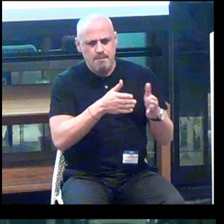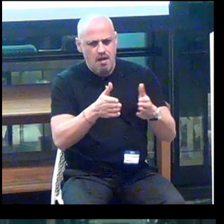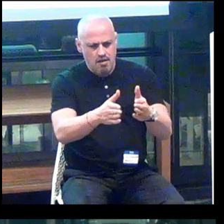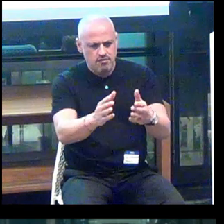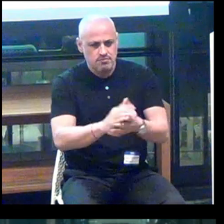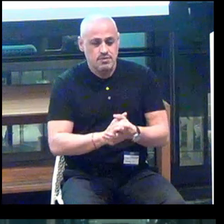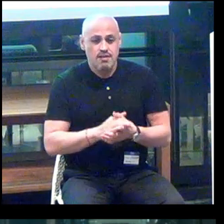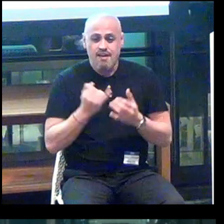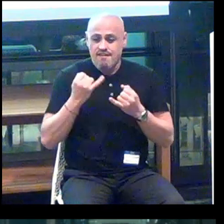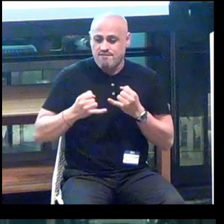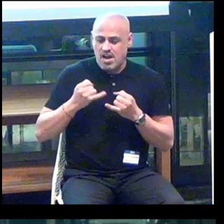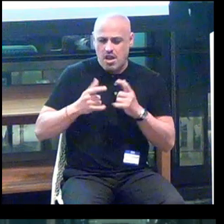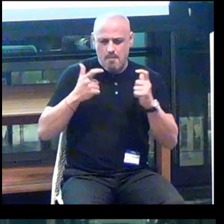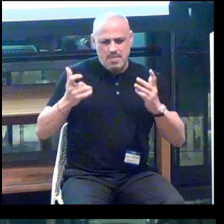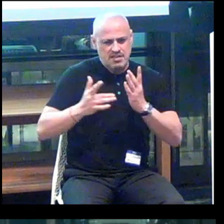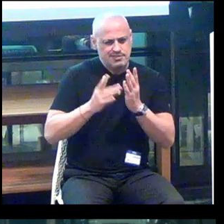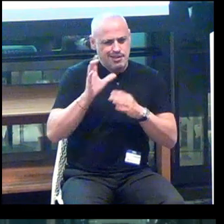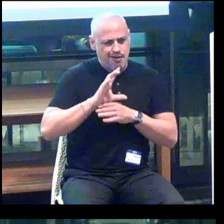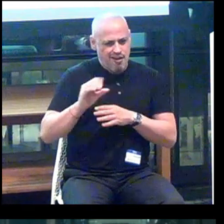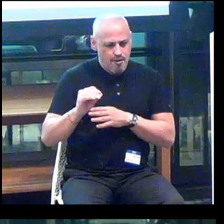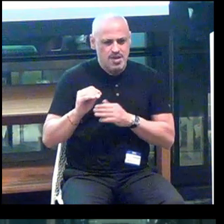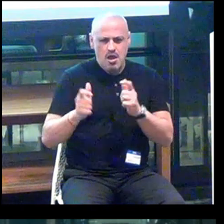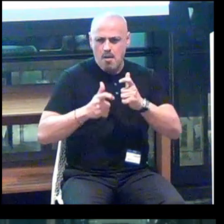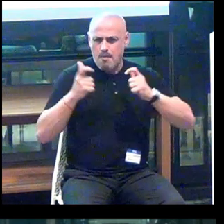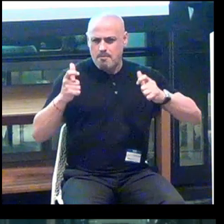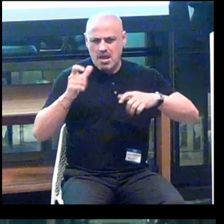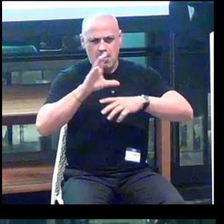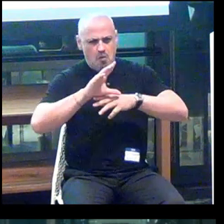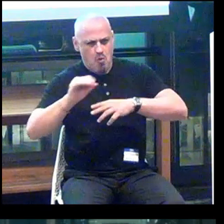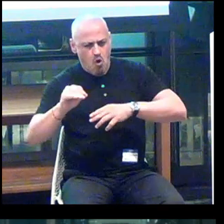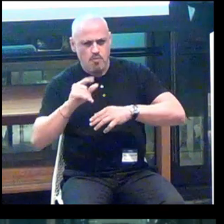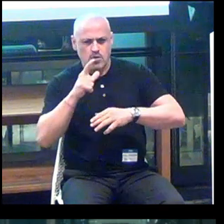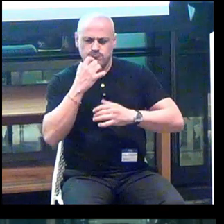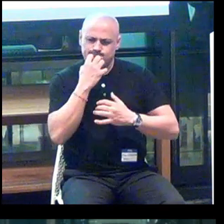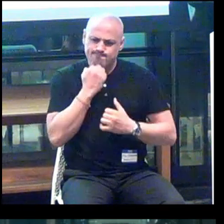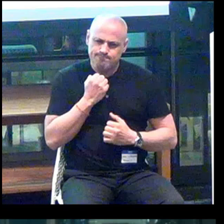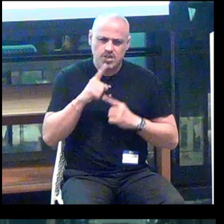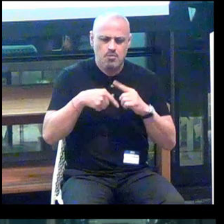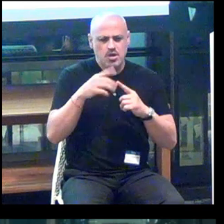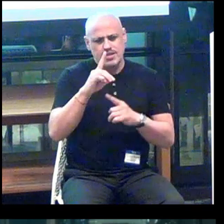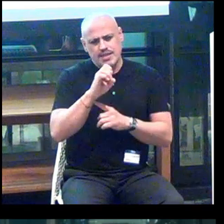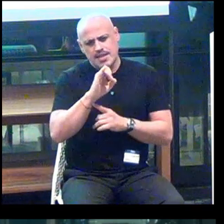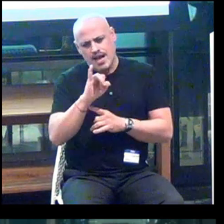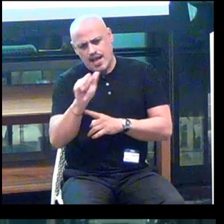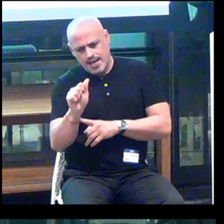And then finally big tech companies, large corporates, that care about DEIA, that care